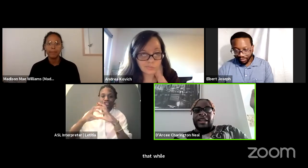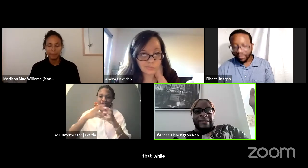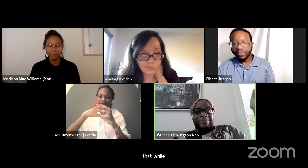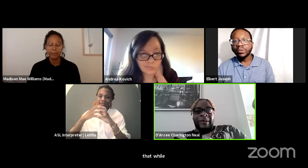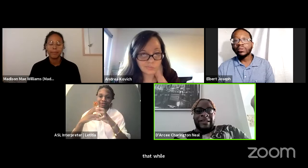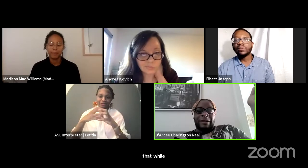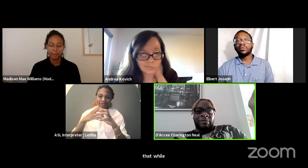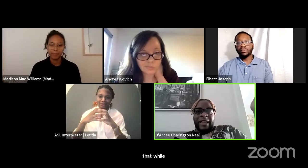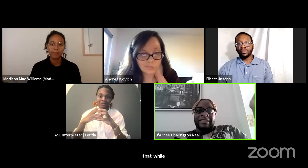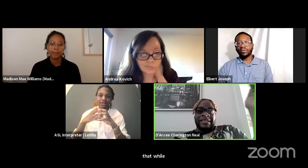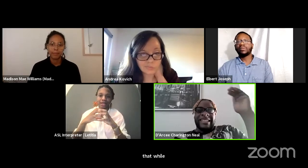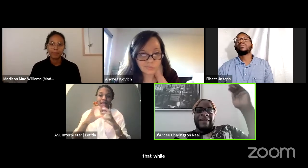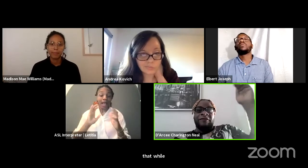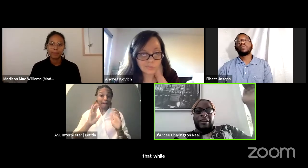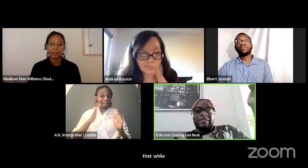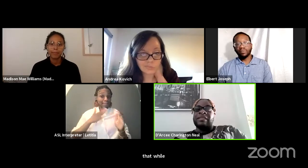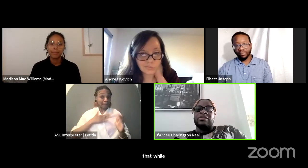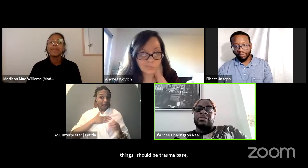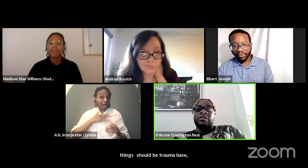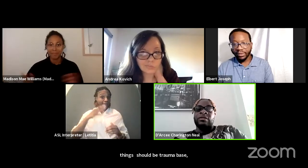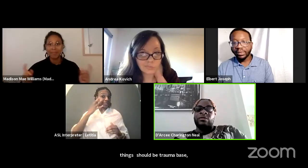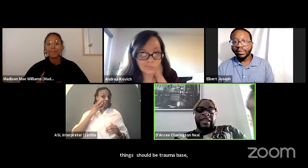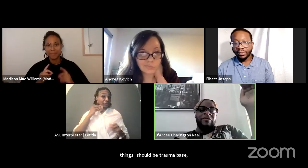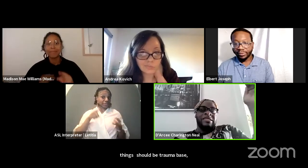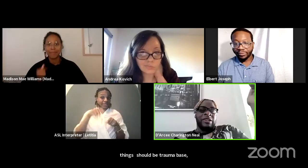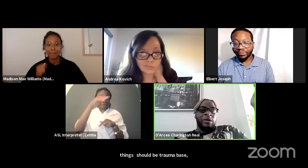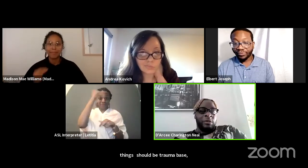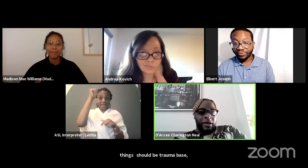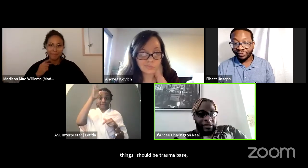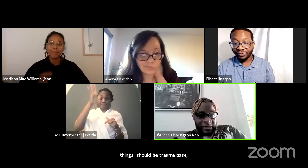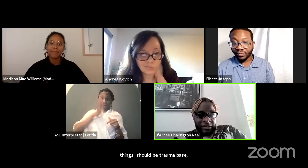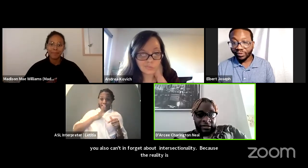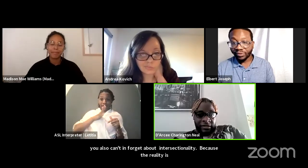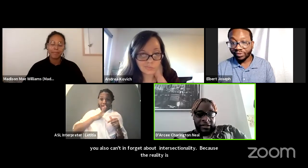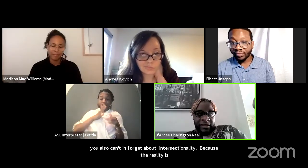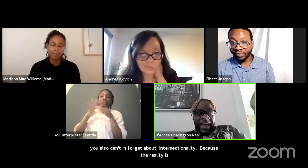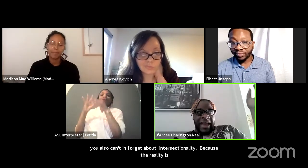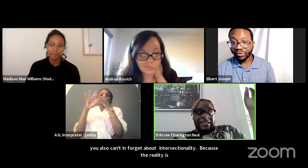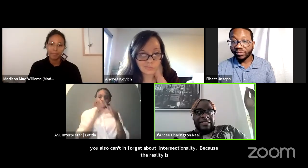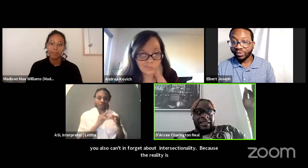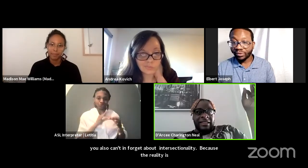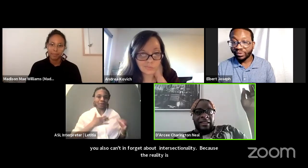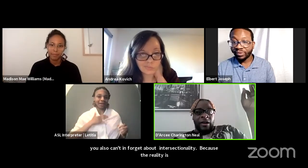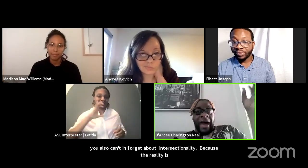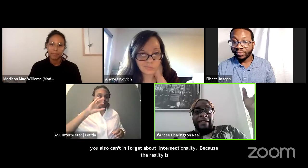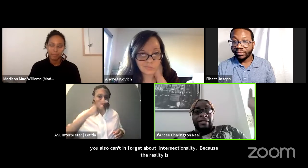the way in which I experienced my blackness has everything to do with having cerebral palsy. And, you know,